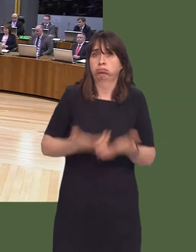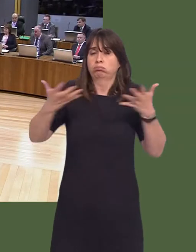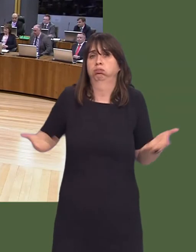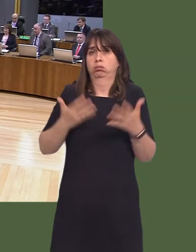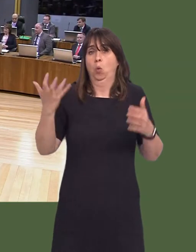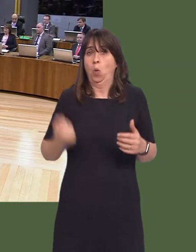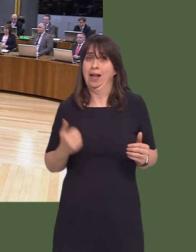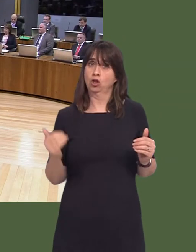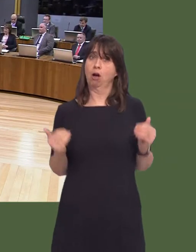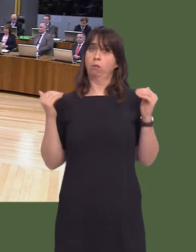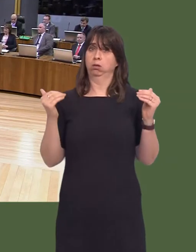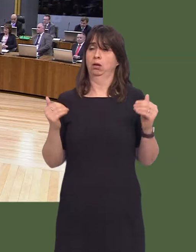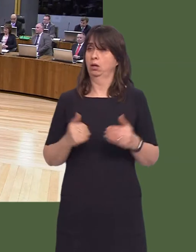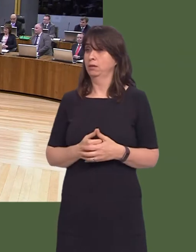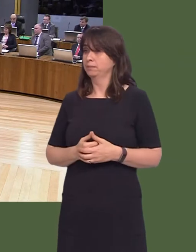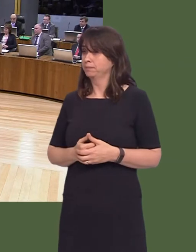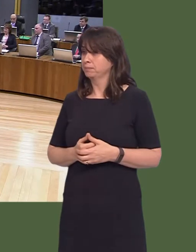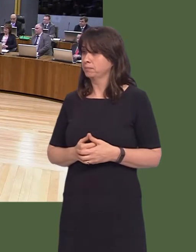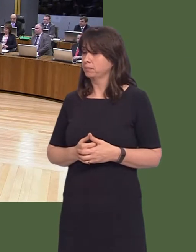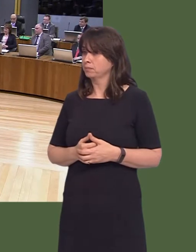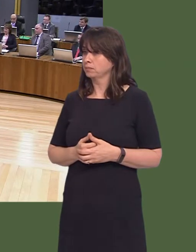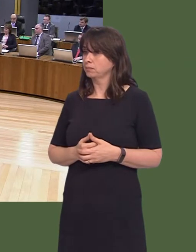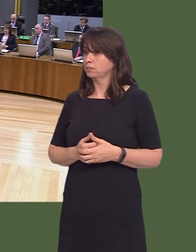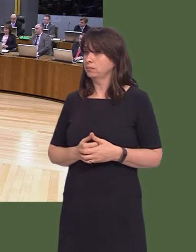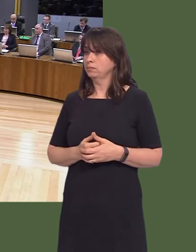have to point out, of course, that the reduction or removal of in-work benefits has not helped